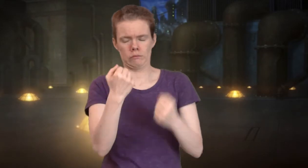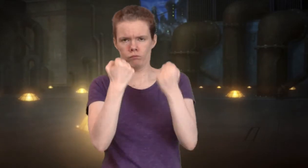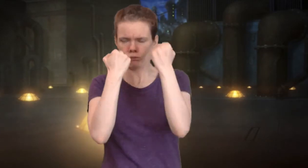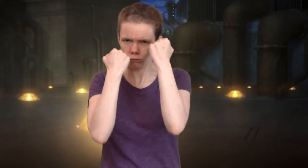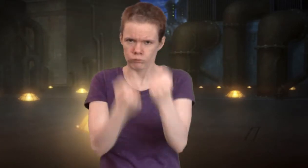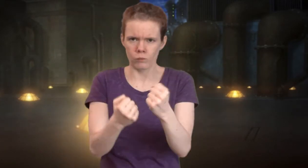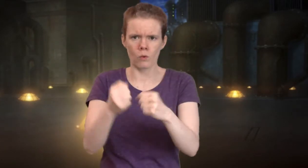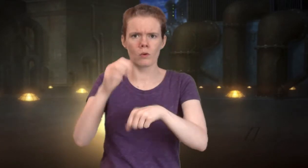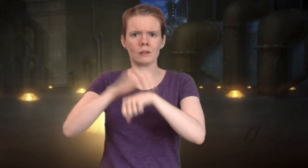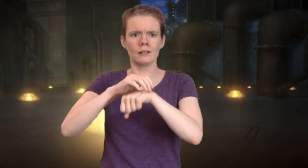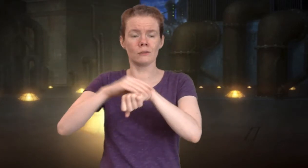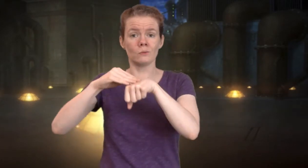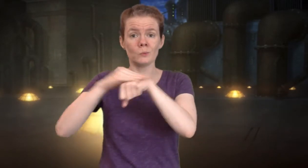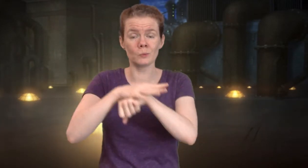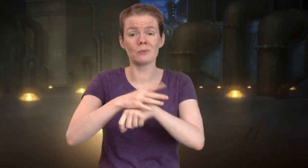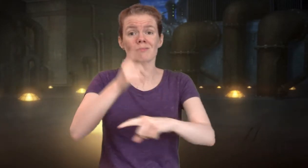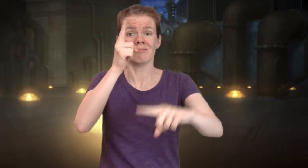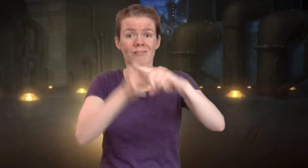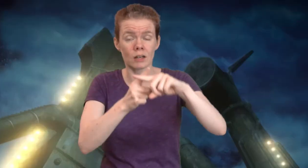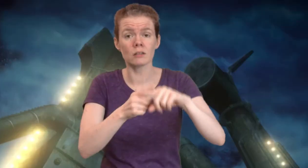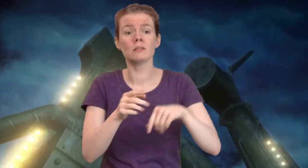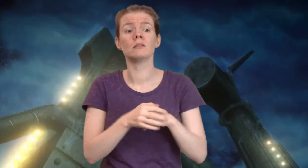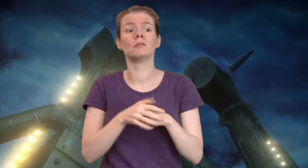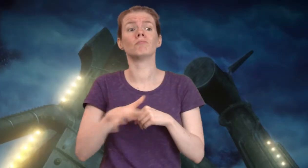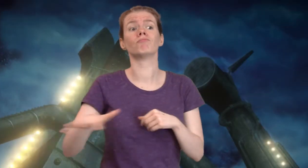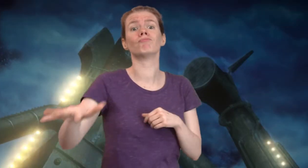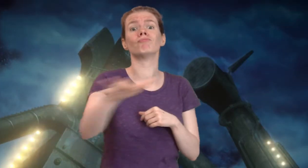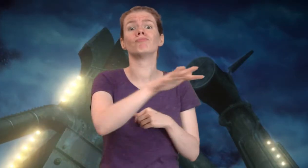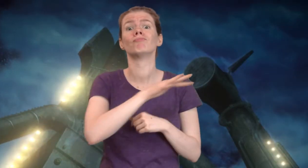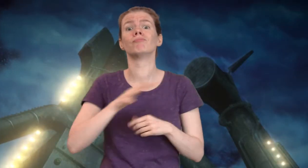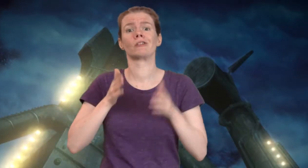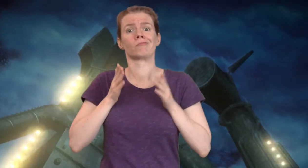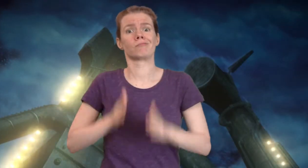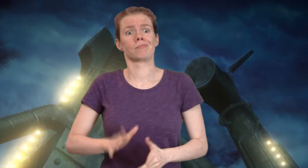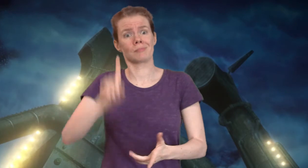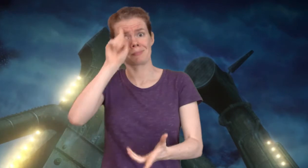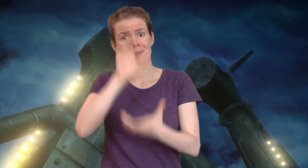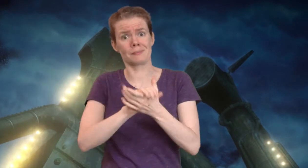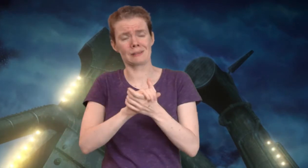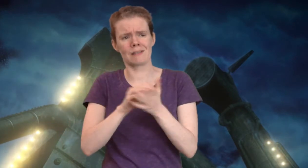the power of English dominance. Not only that,